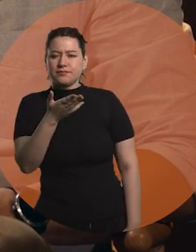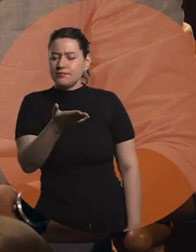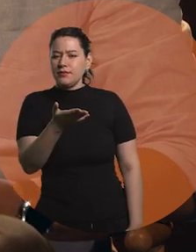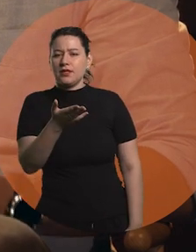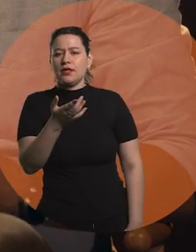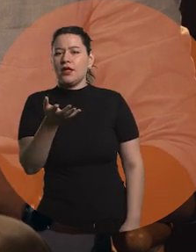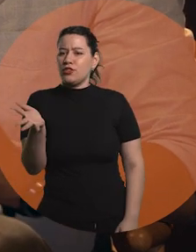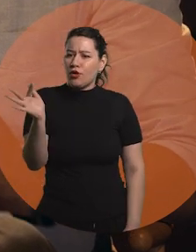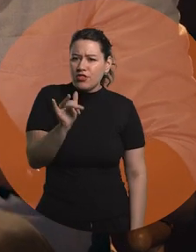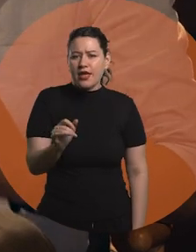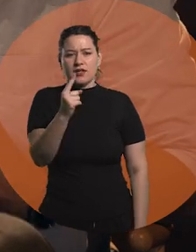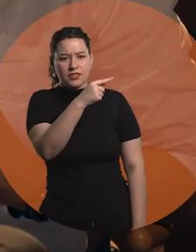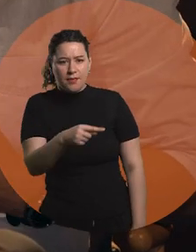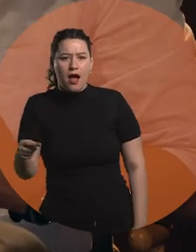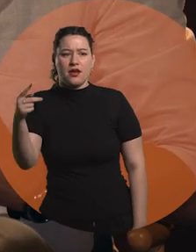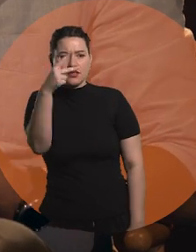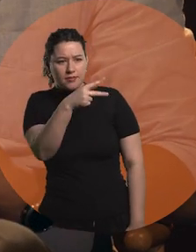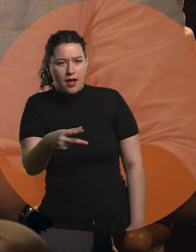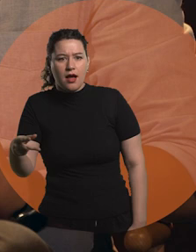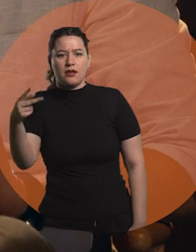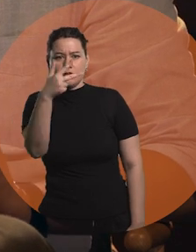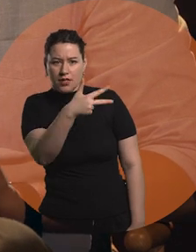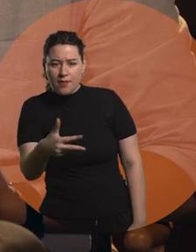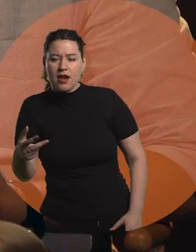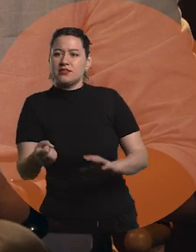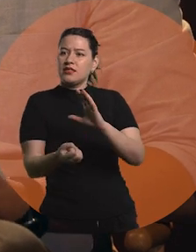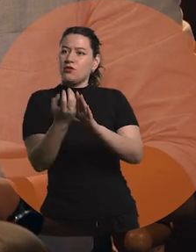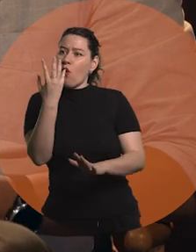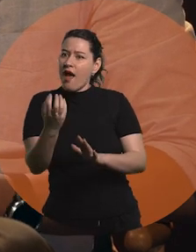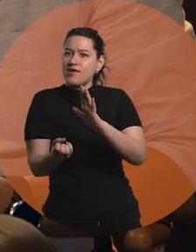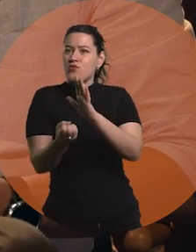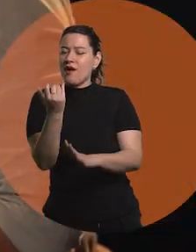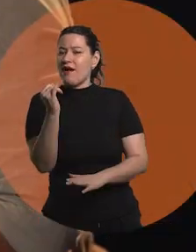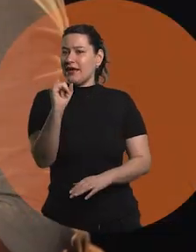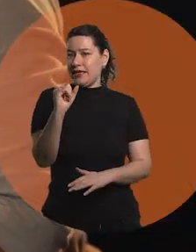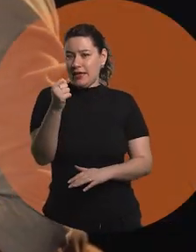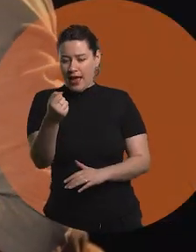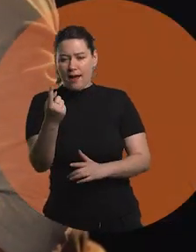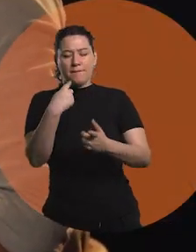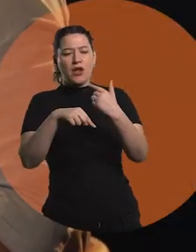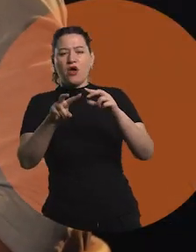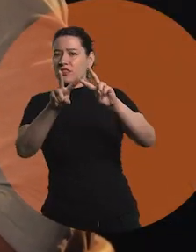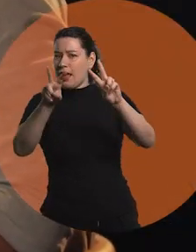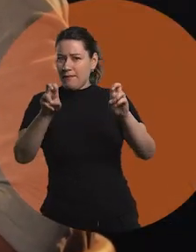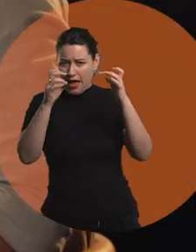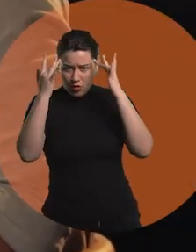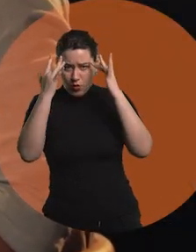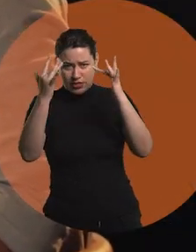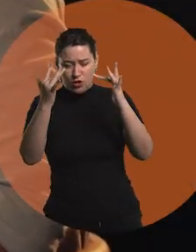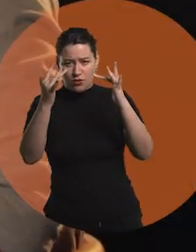being developed every day. The educational world